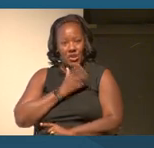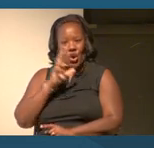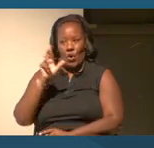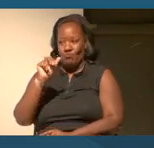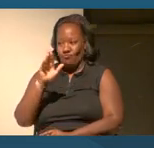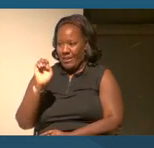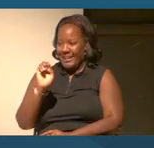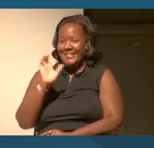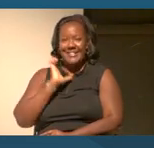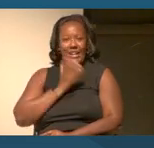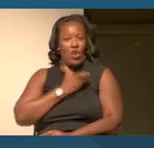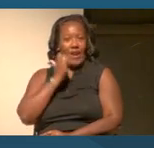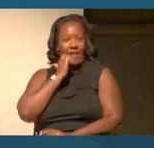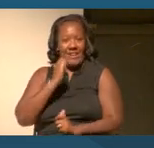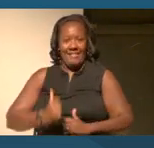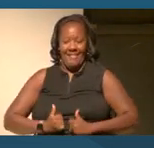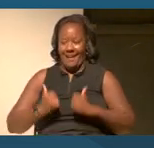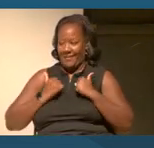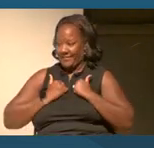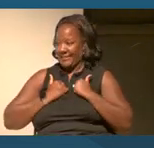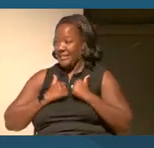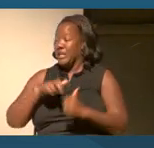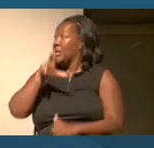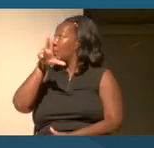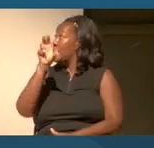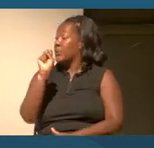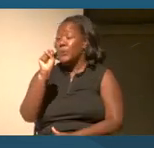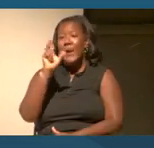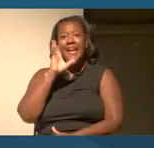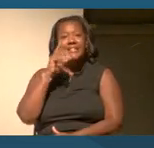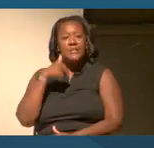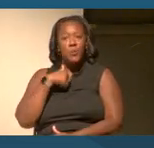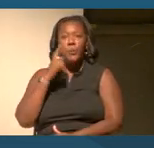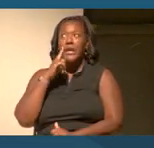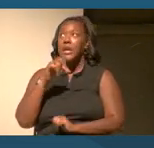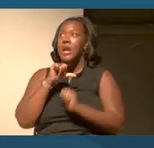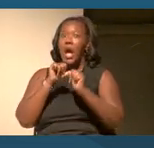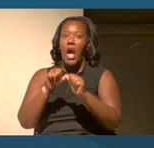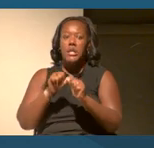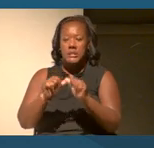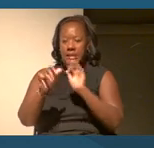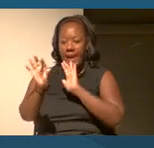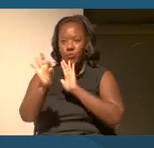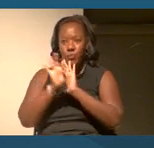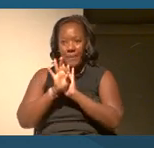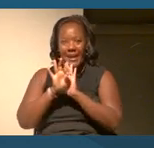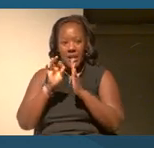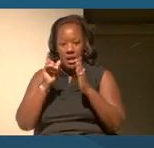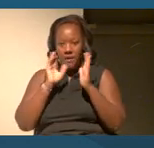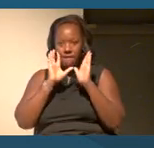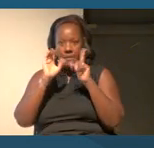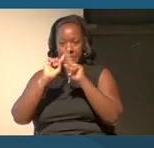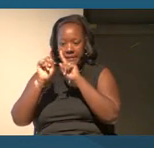In the United States, we constantly choose from lists of racial categories to identify ourselves.